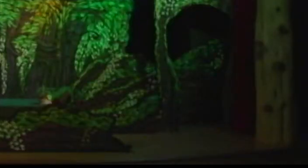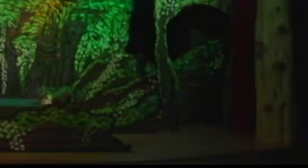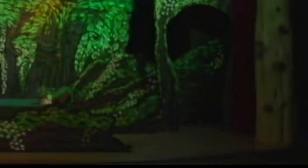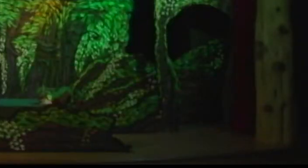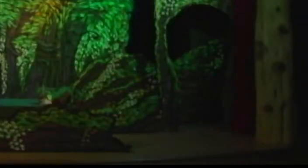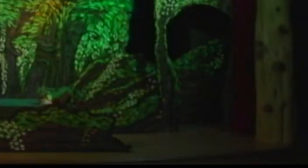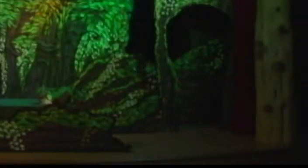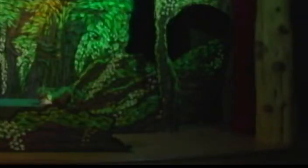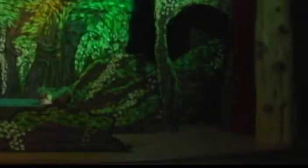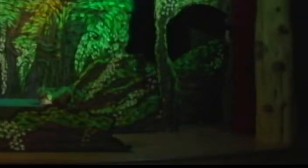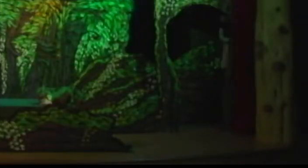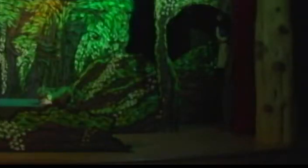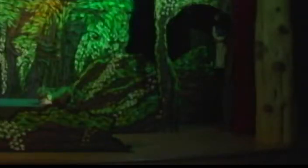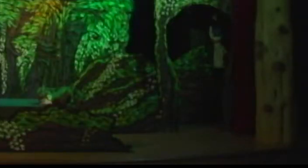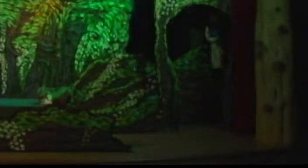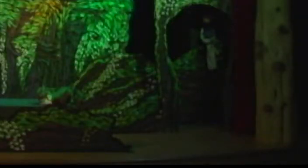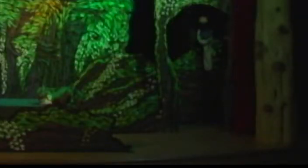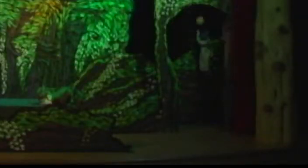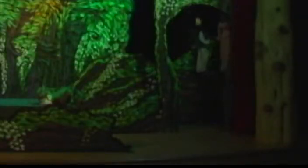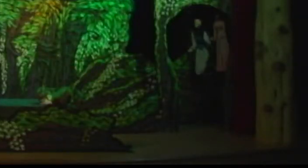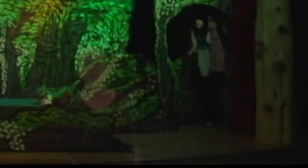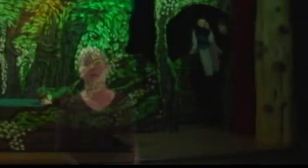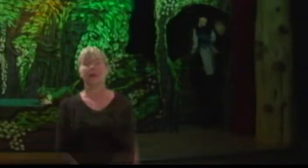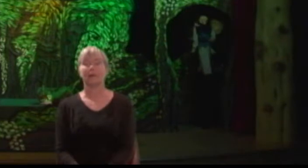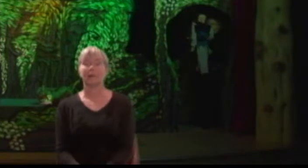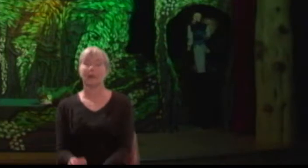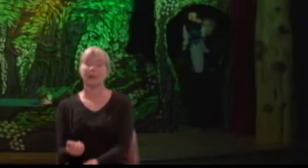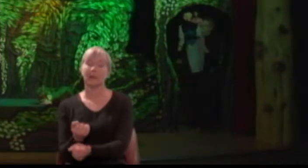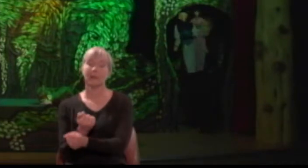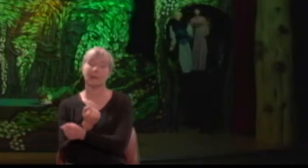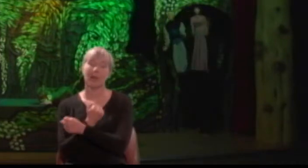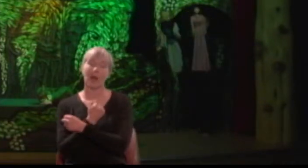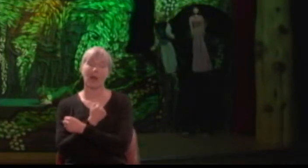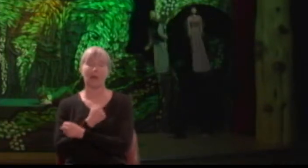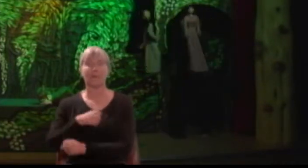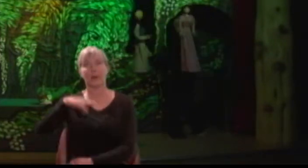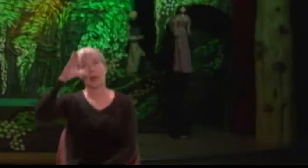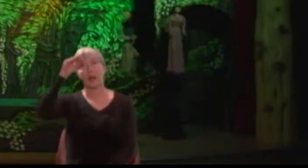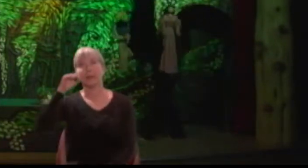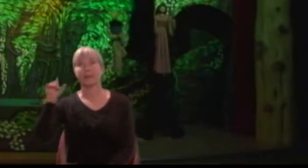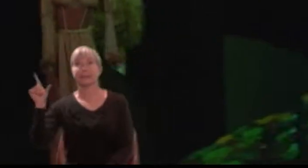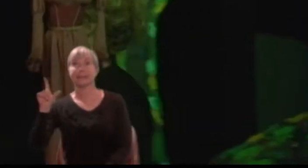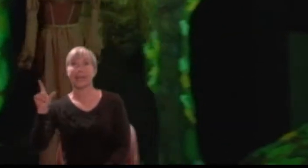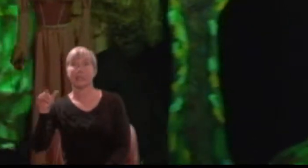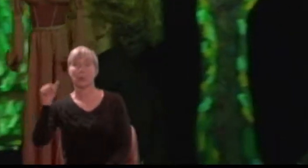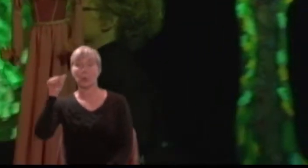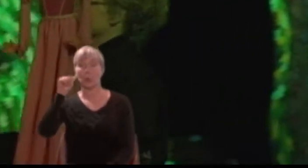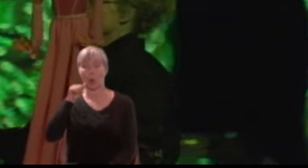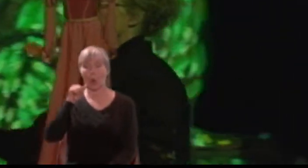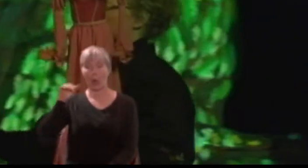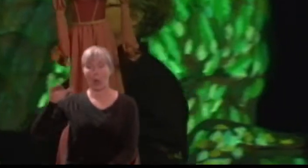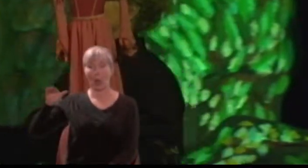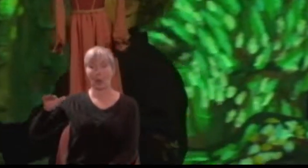The love-struck Athenians - Lysander and Hermia - have lost themselves among the dark trees.